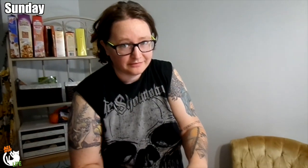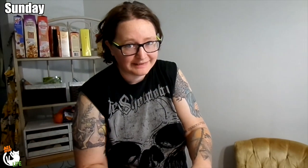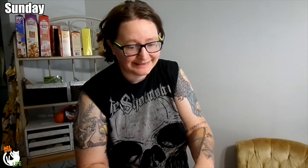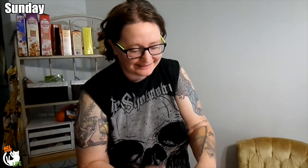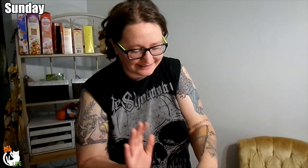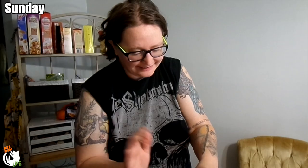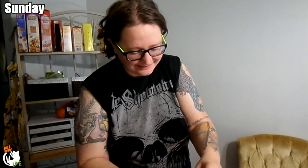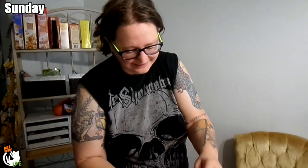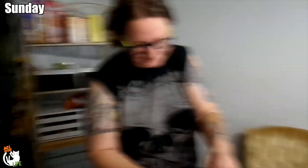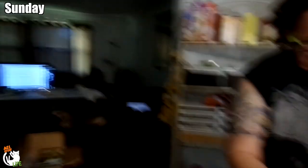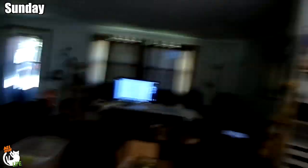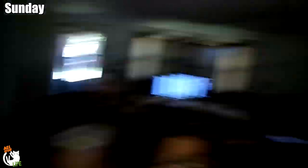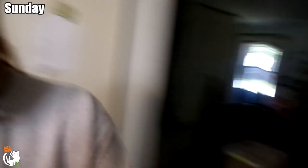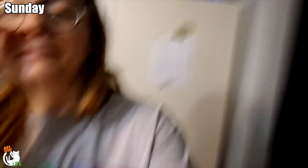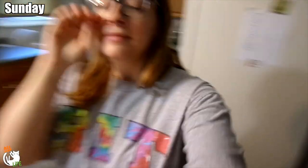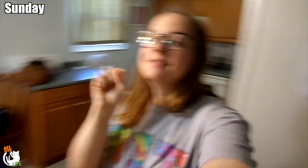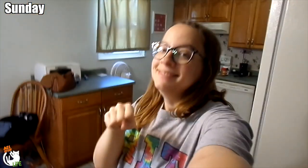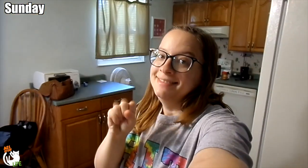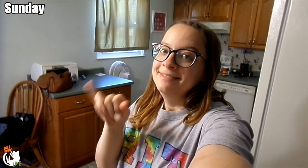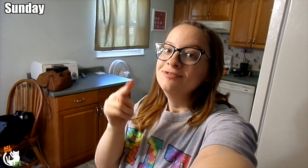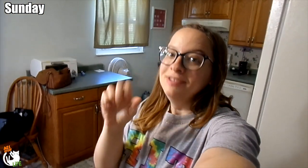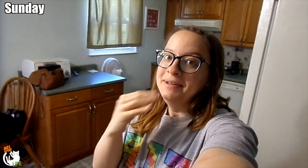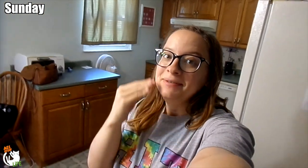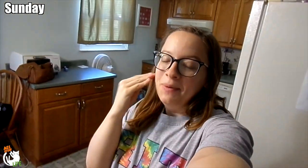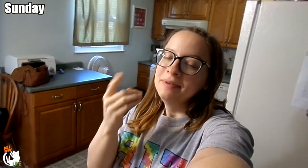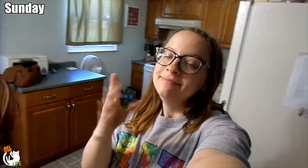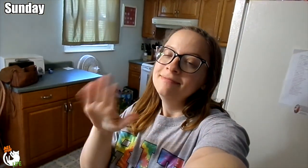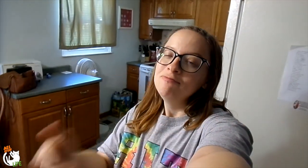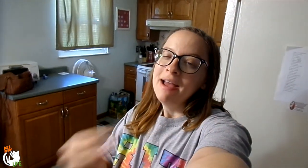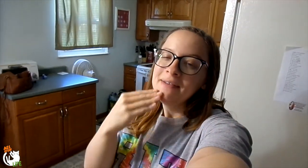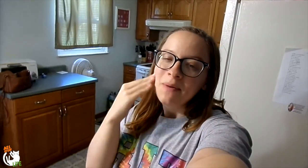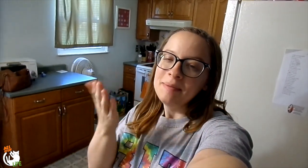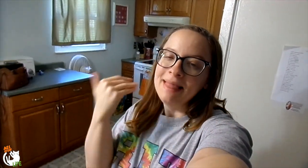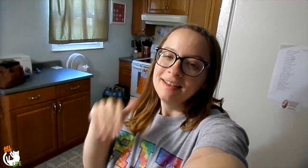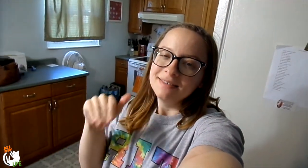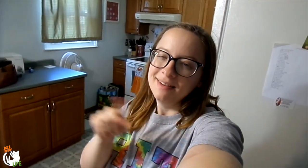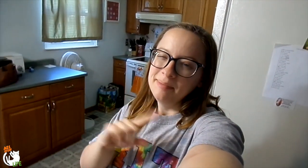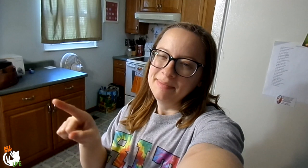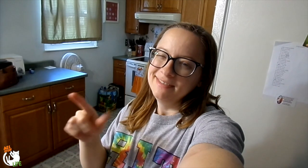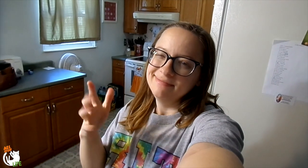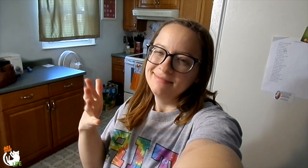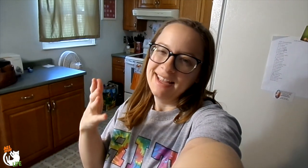[JE] Hello [JI] Yes, Jenna is home. She actually got home last night,